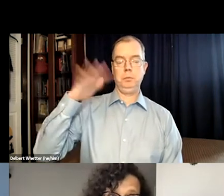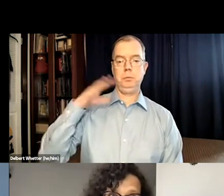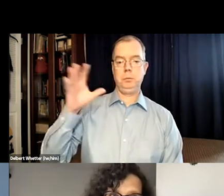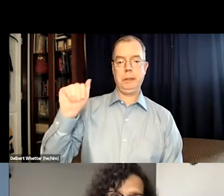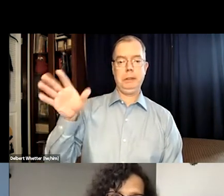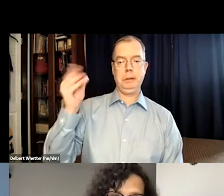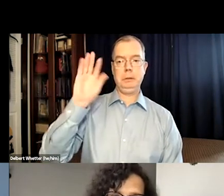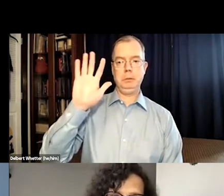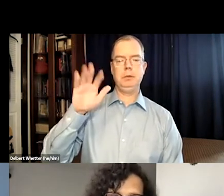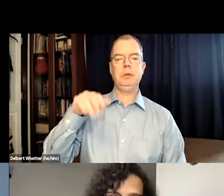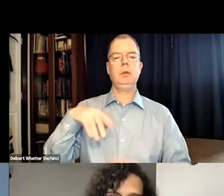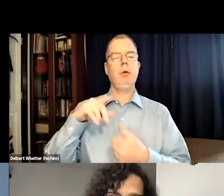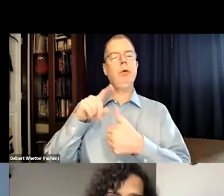Yeah, Delbert.